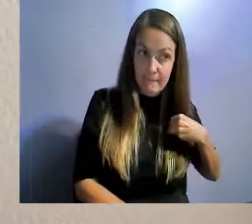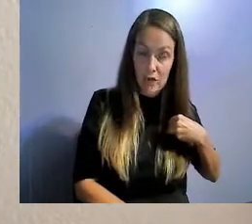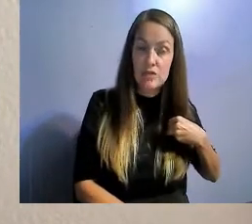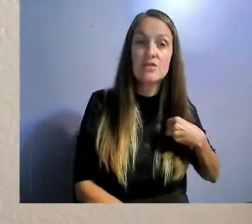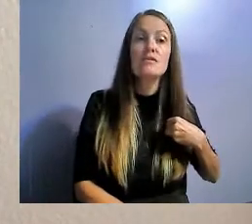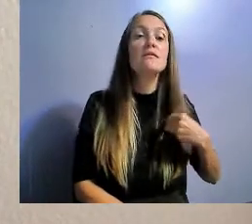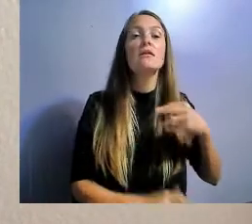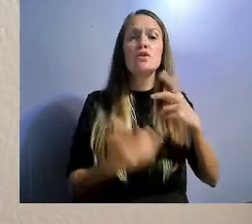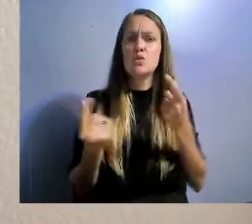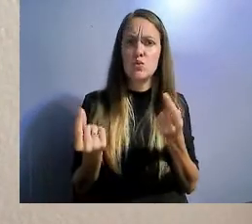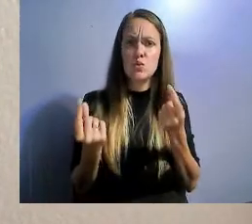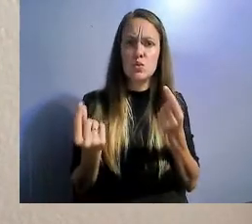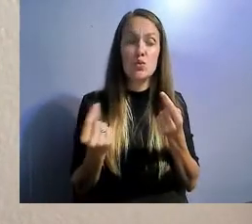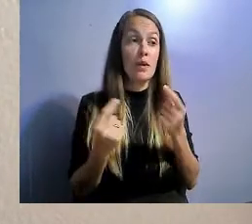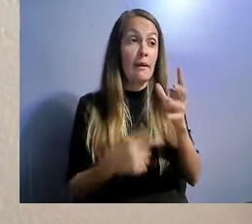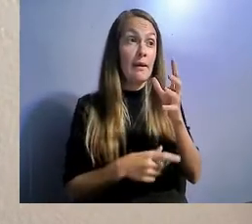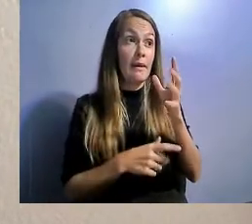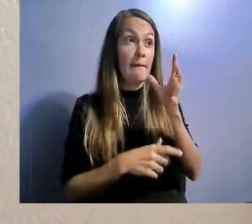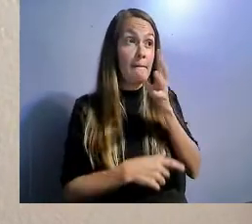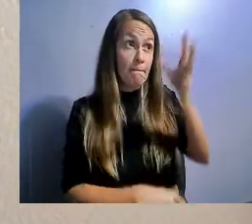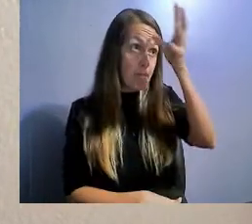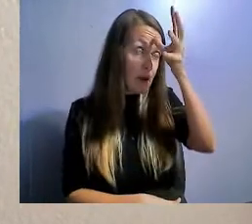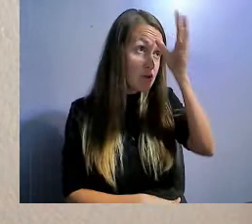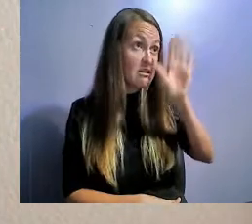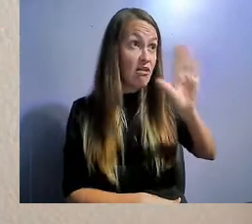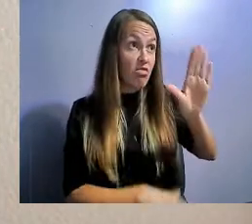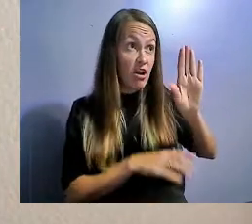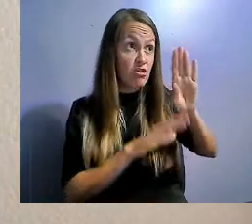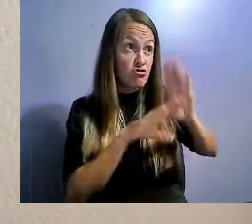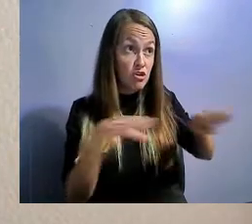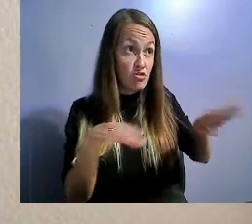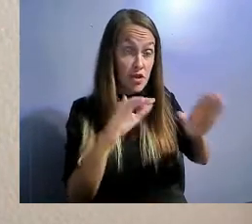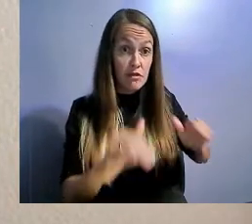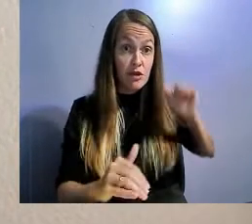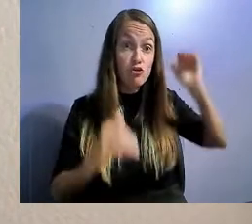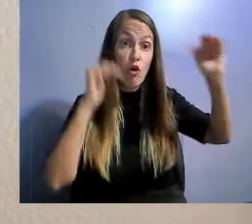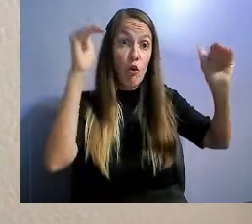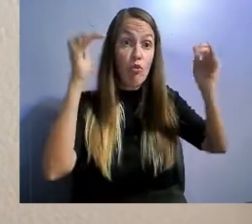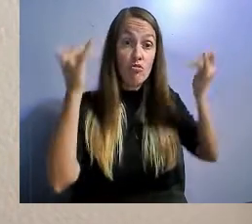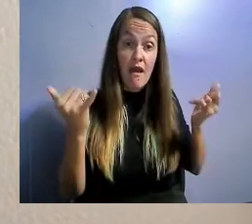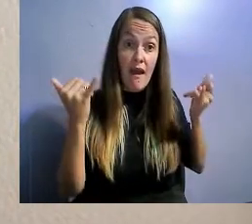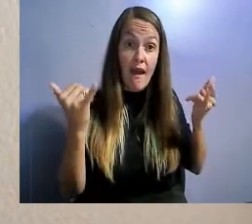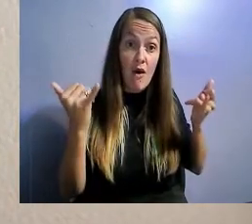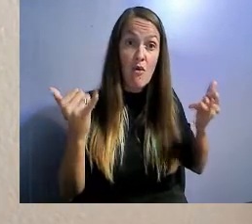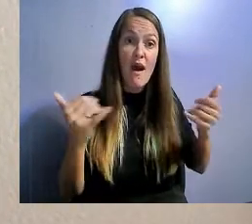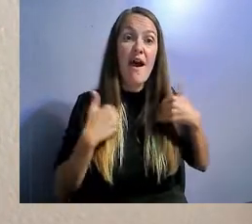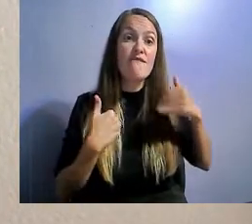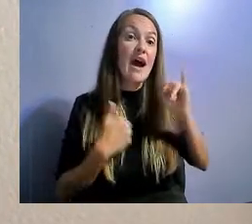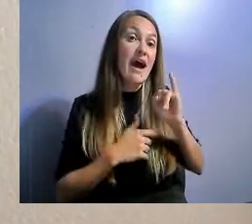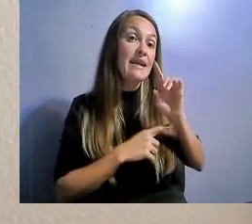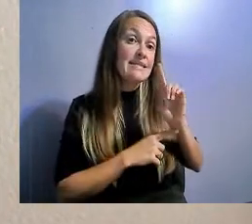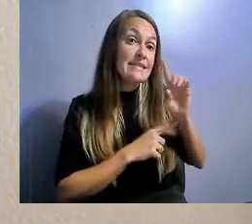with IDD to hear and explore about different housing options